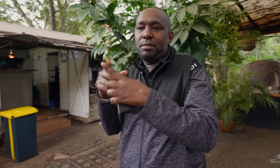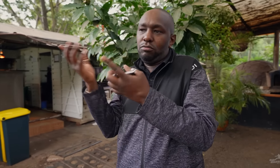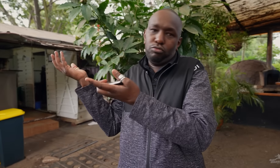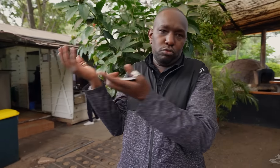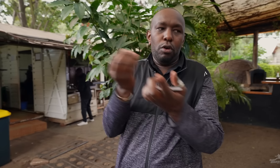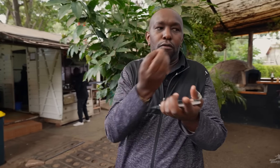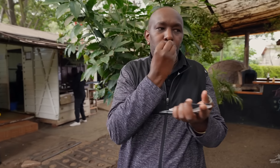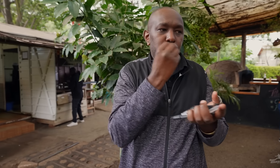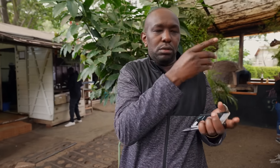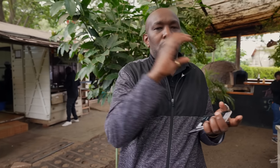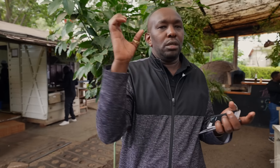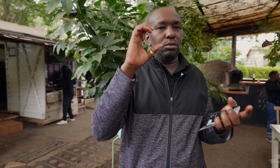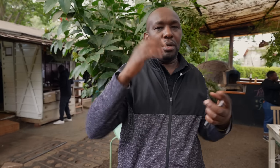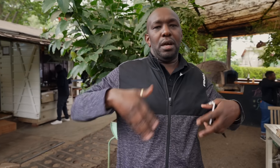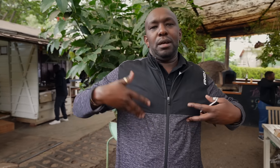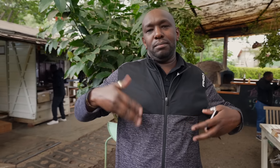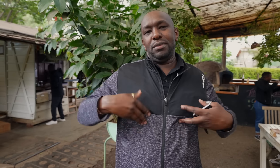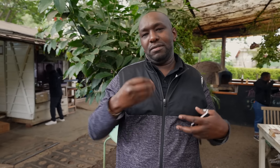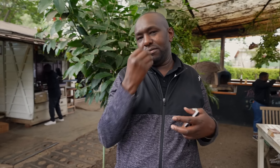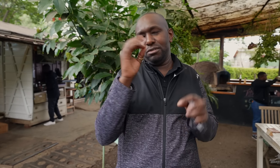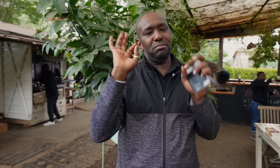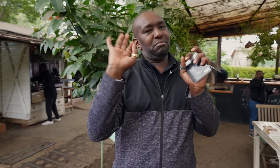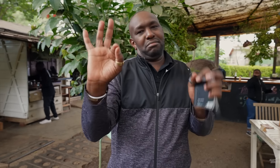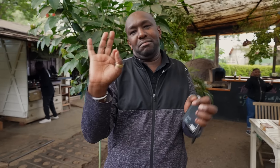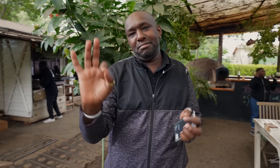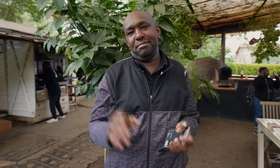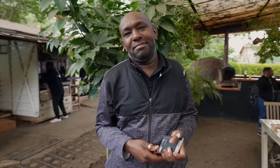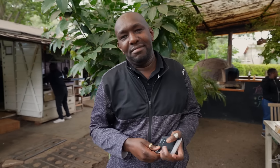I bring their food and they're very happy. No problem!